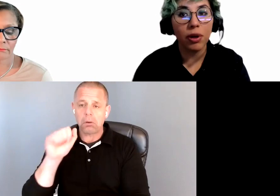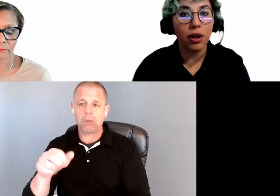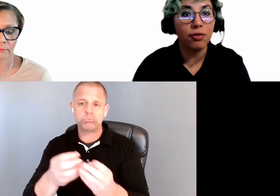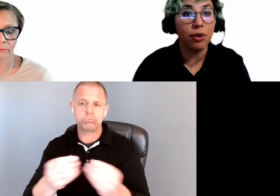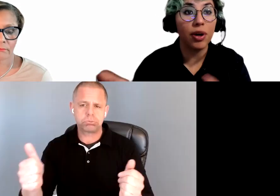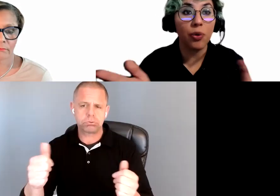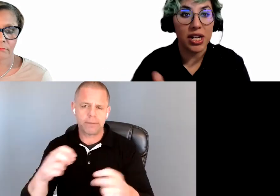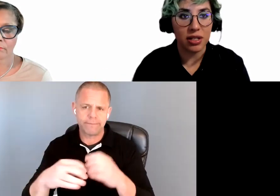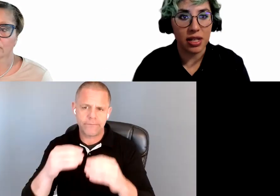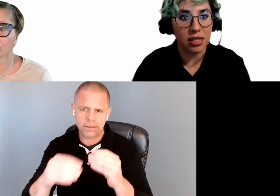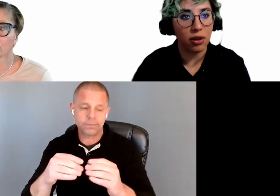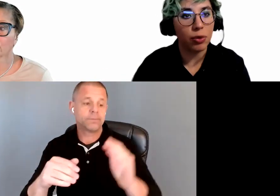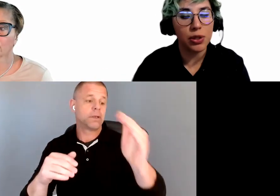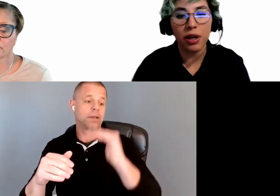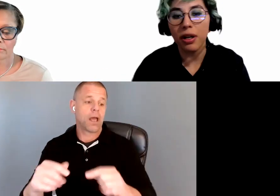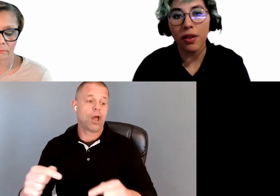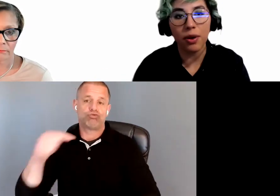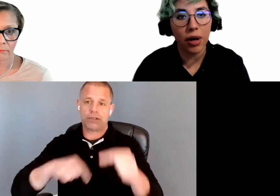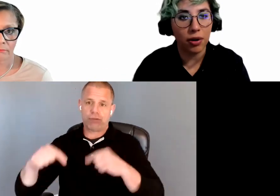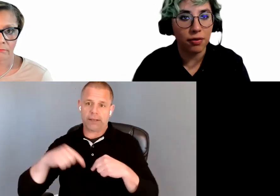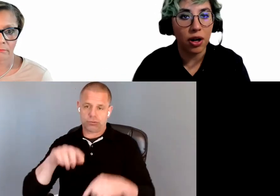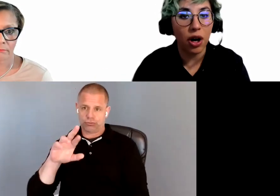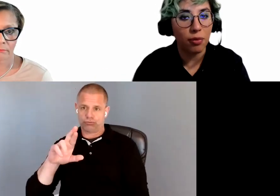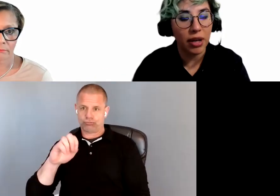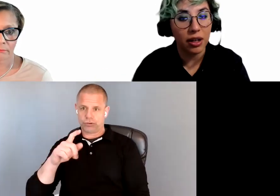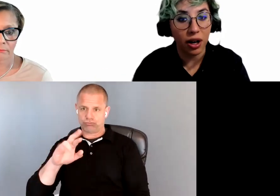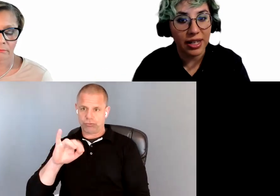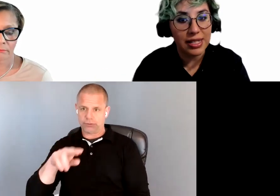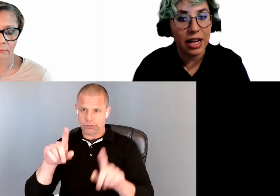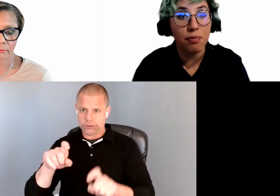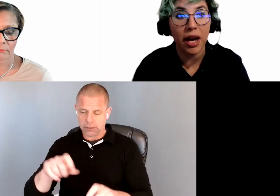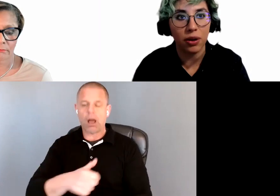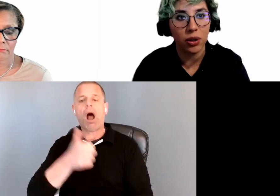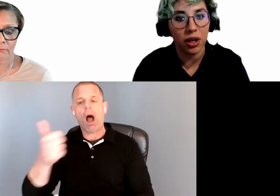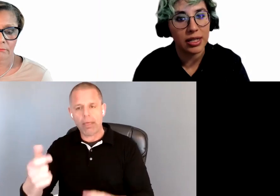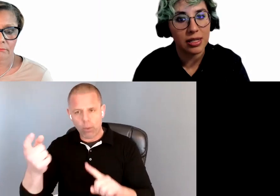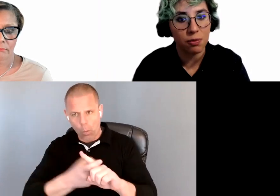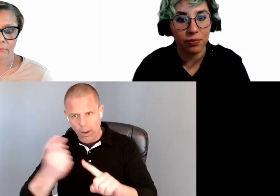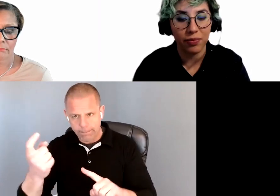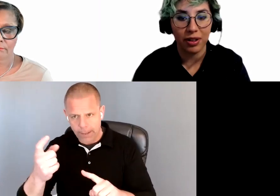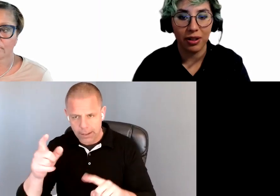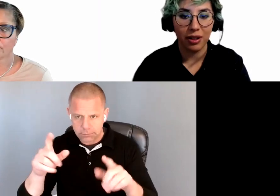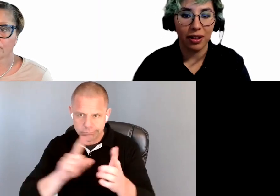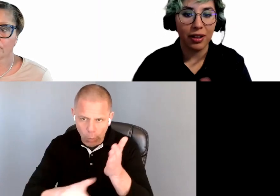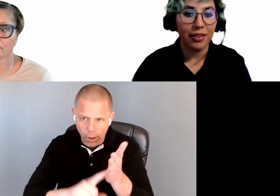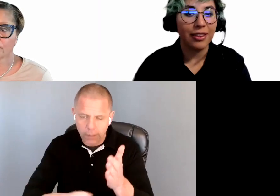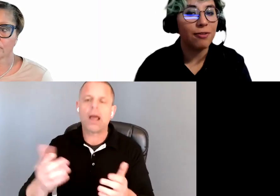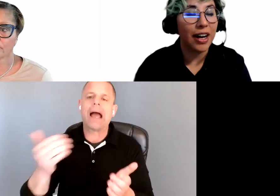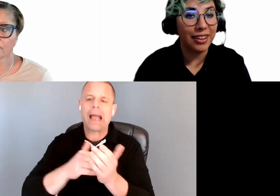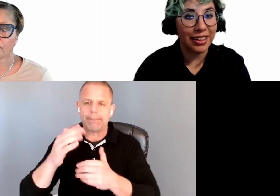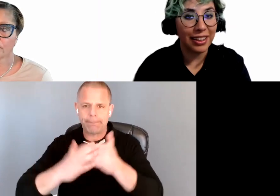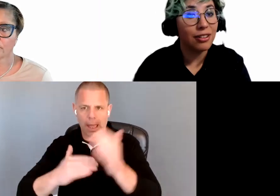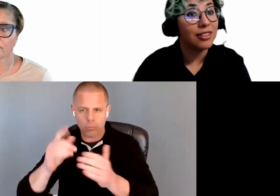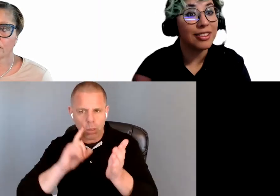go for regression testing. We do another round of automated audits and manual audits. Finally,